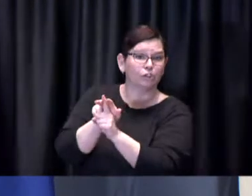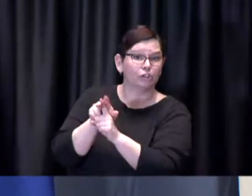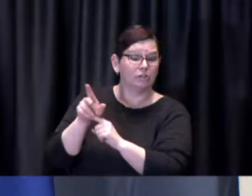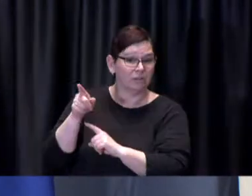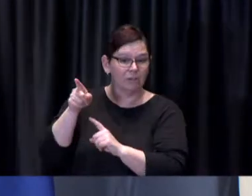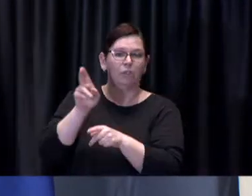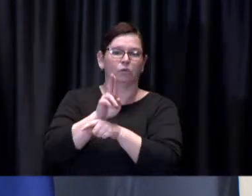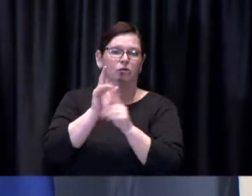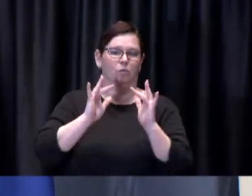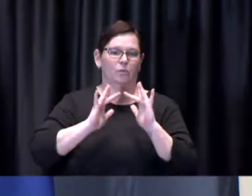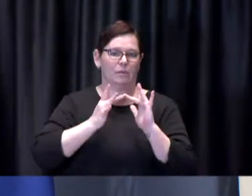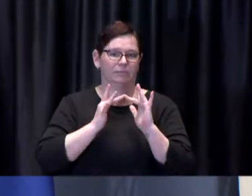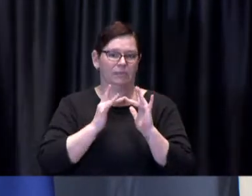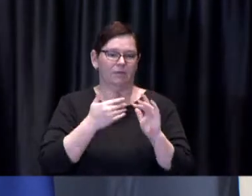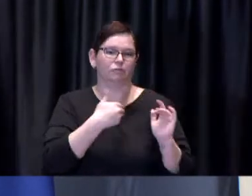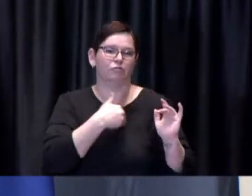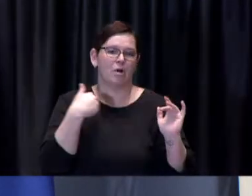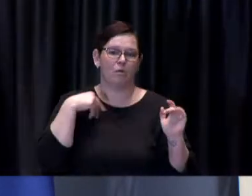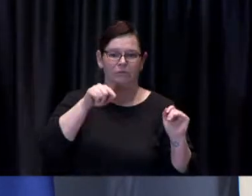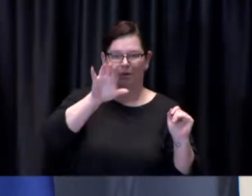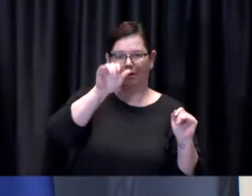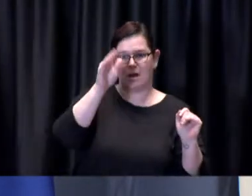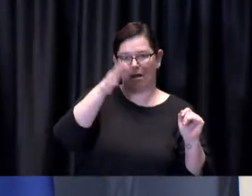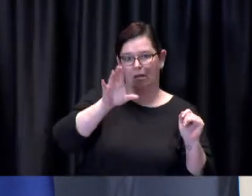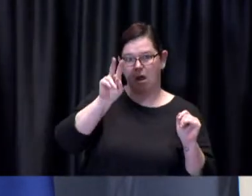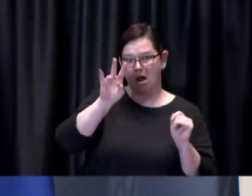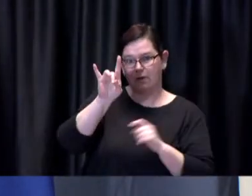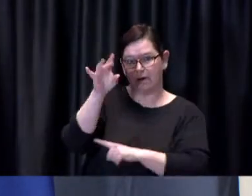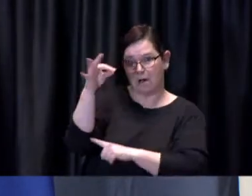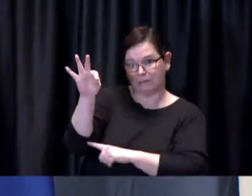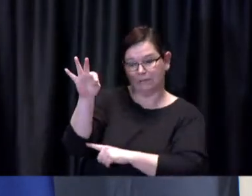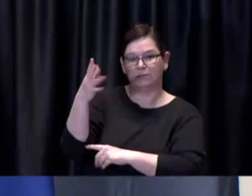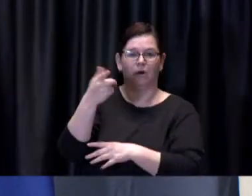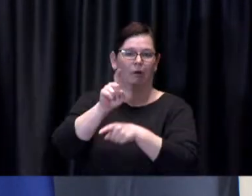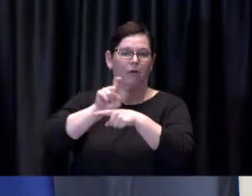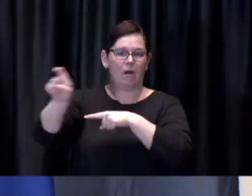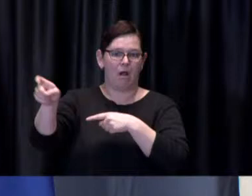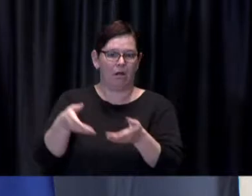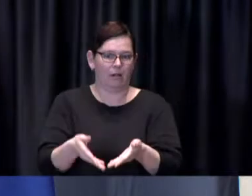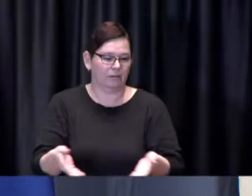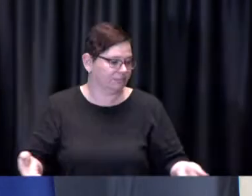Our vaccine efforts depend almost entirely on vaccine supply from the other governments.